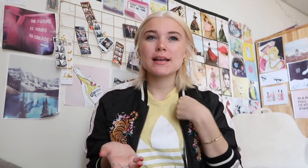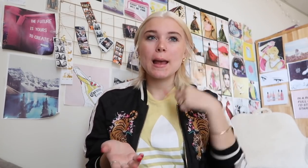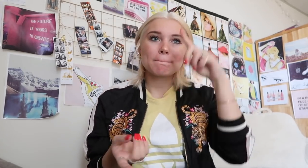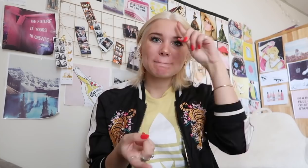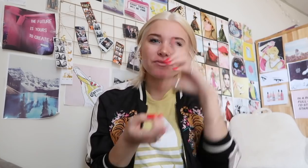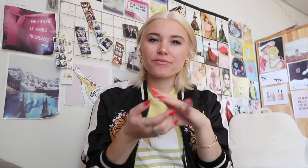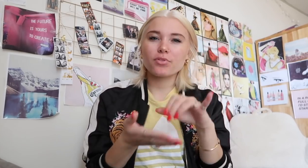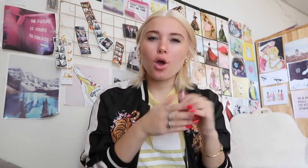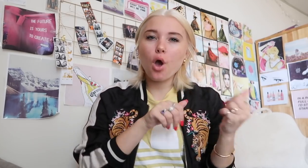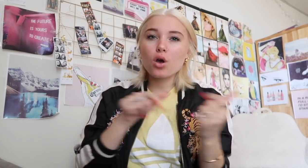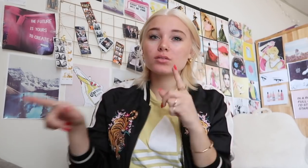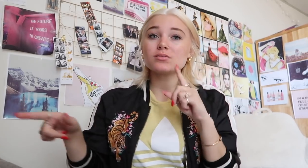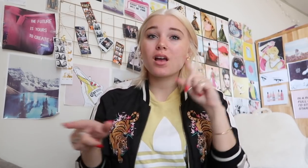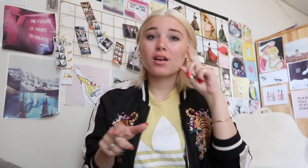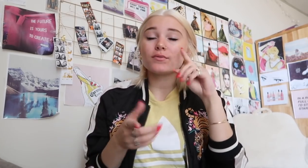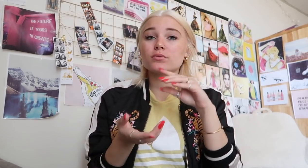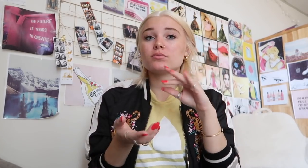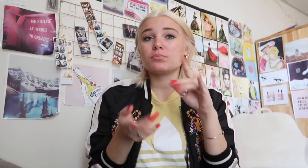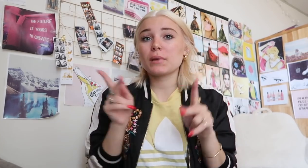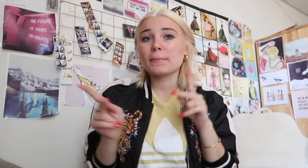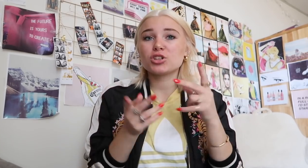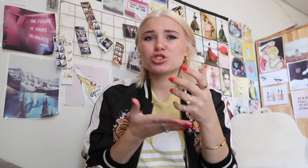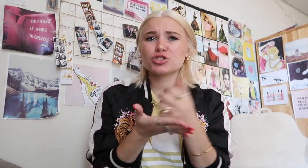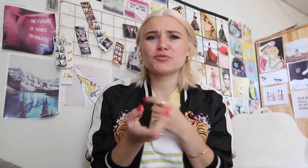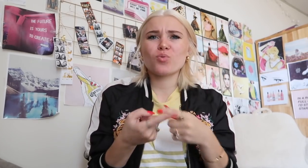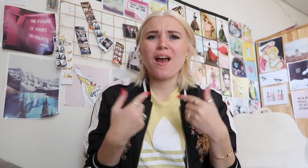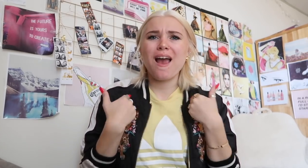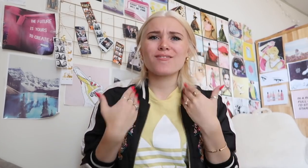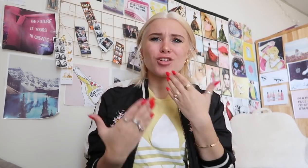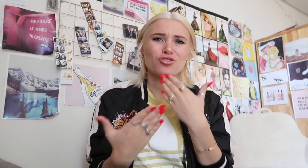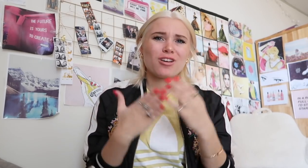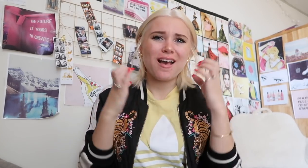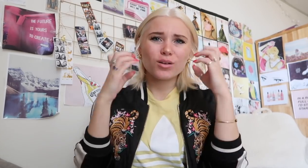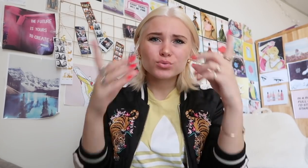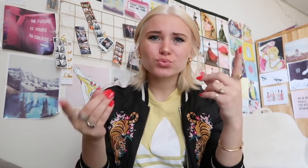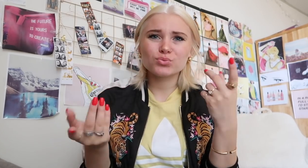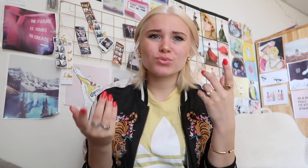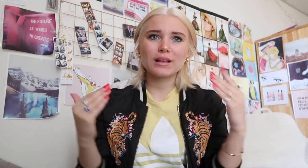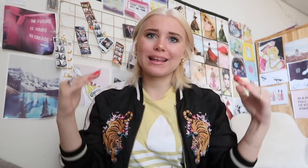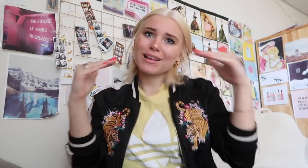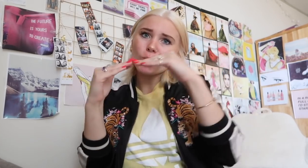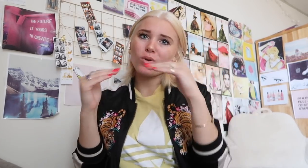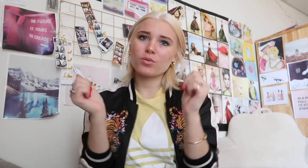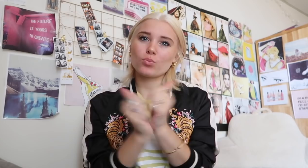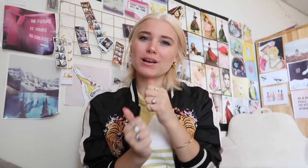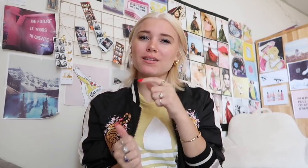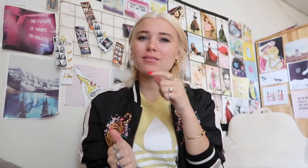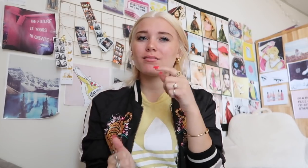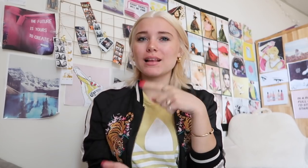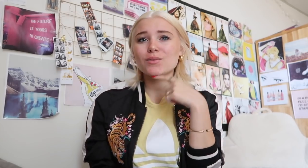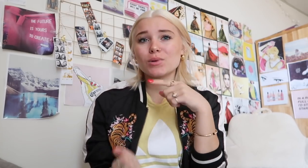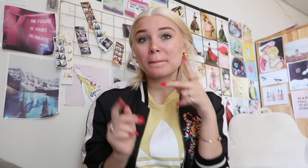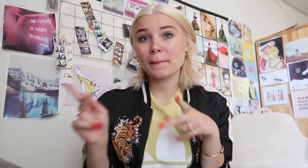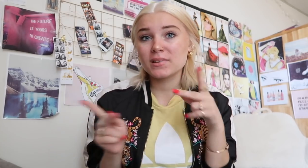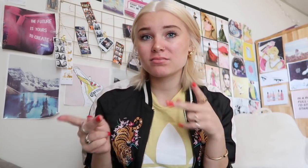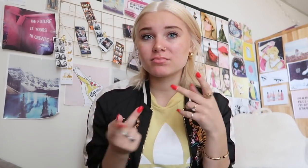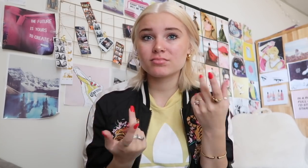because I believe that all deaf people deserve to have those great education programs being equal to hearing's levels